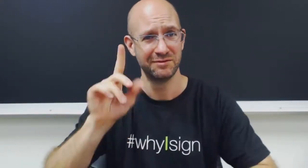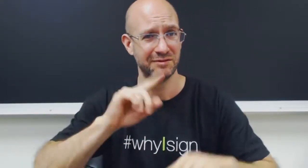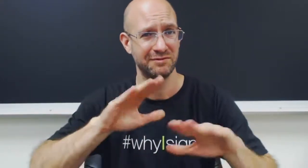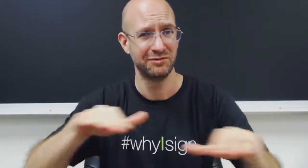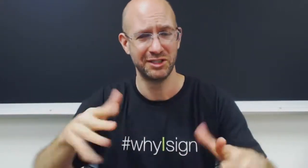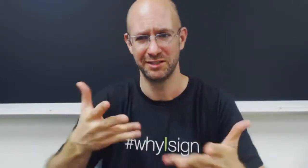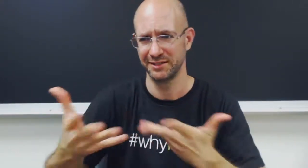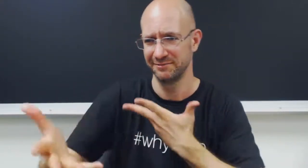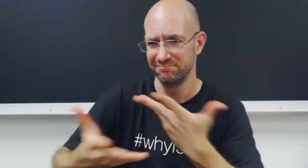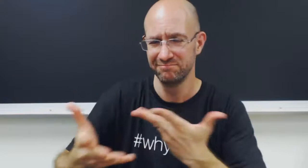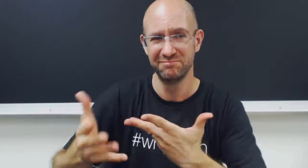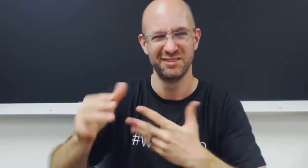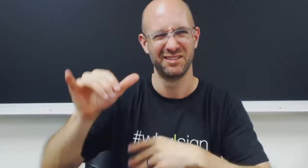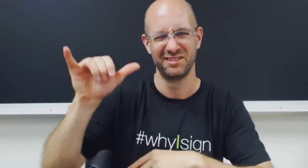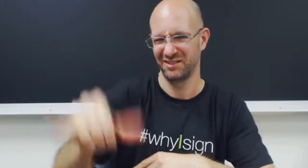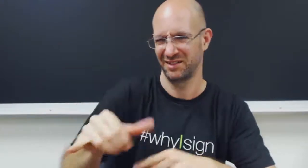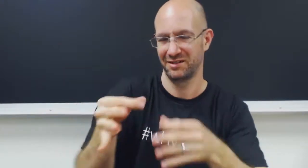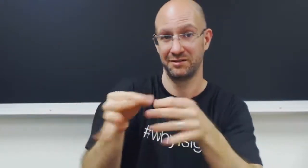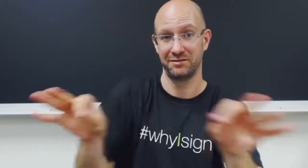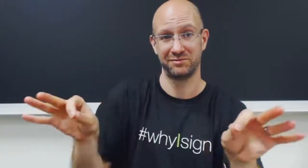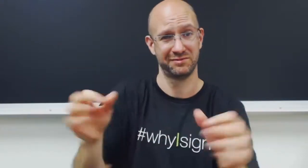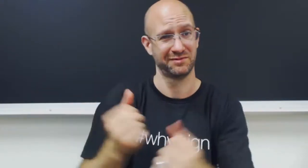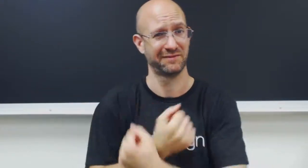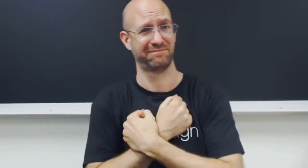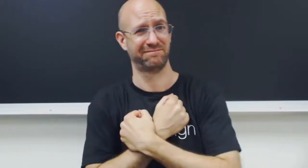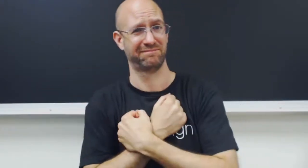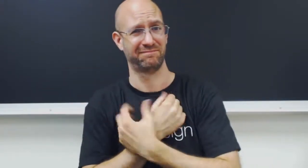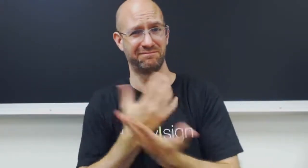so you can communicate with them, and THAT is the language of love.